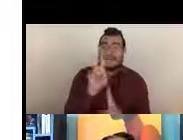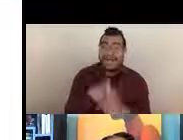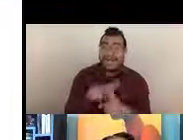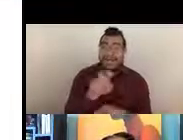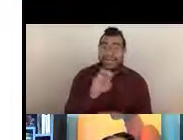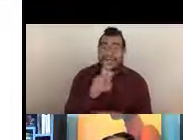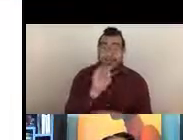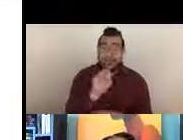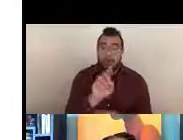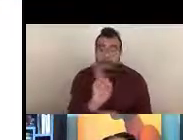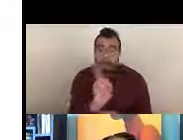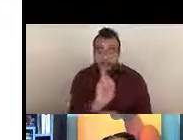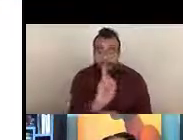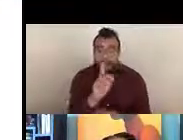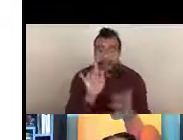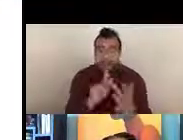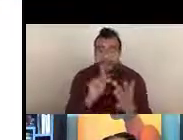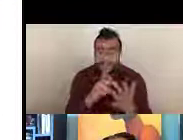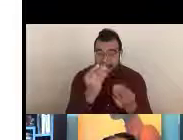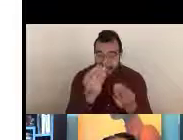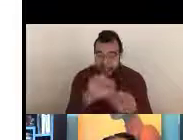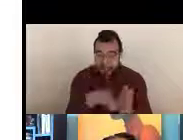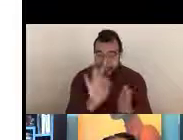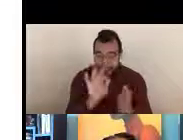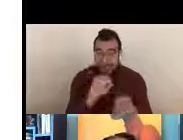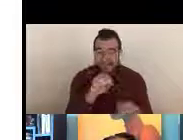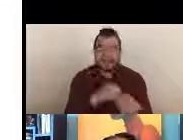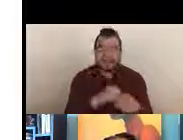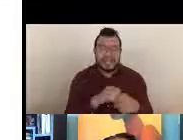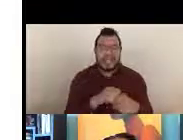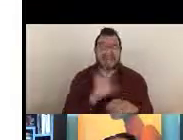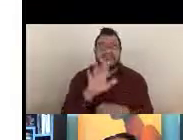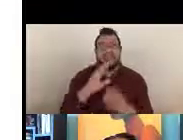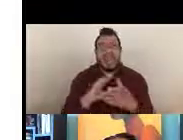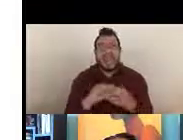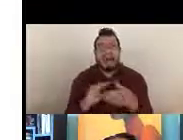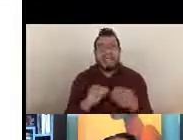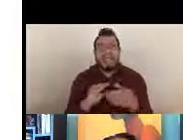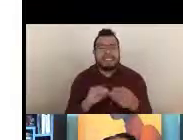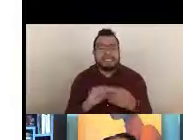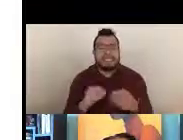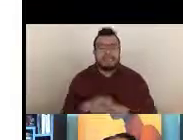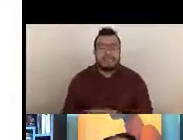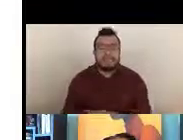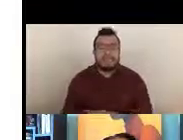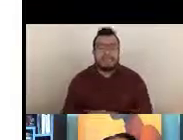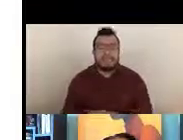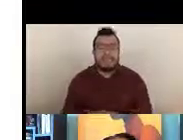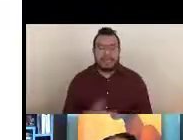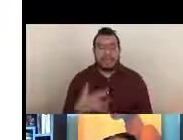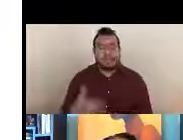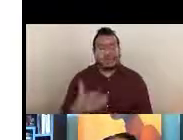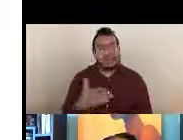contact information located within eRA commons. Typically after you submit your application, applicants